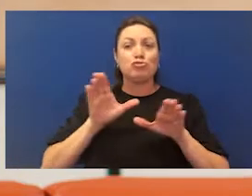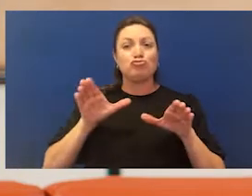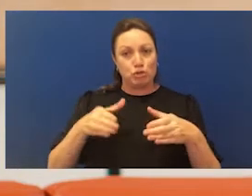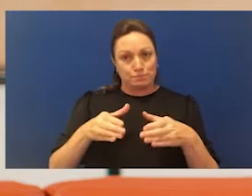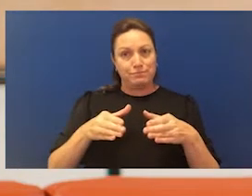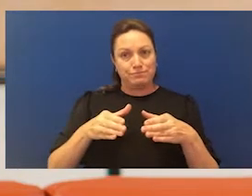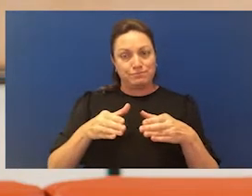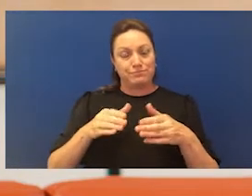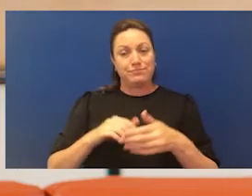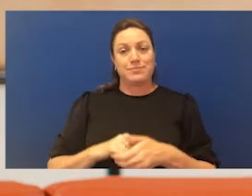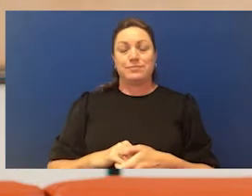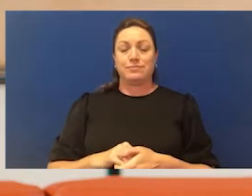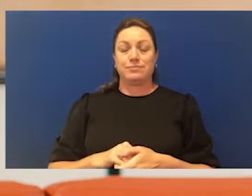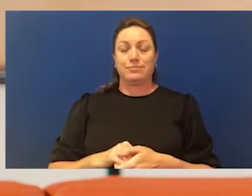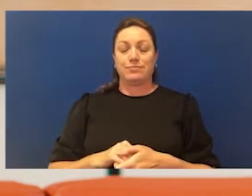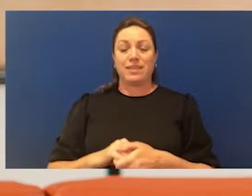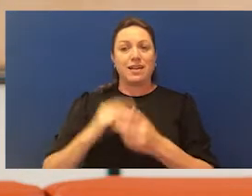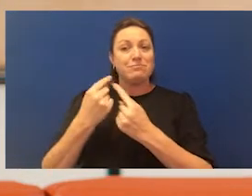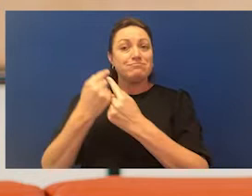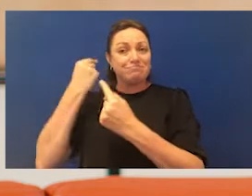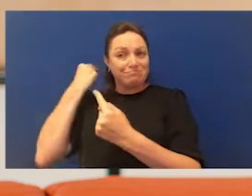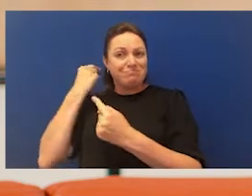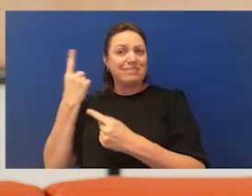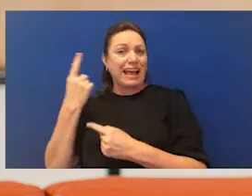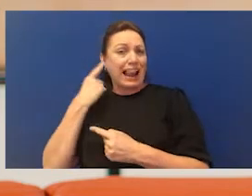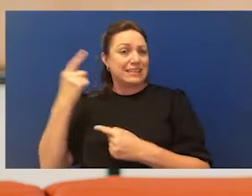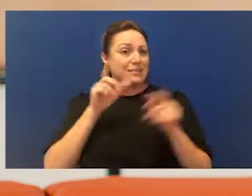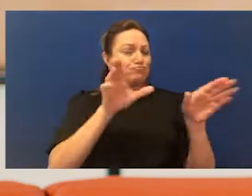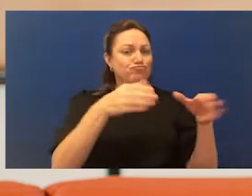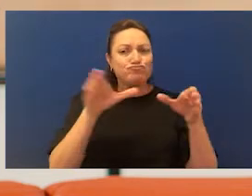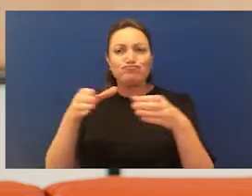It was beginning to come really good and all of a sudden bang.